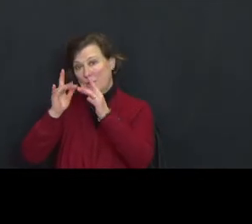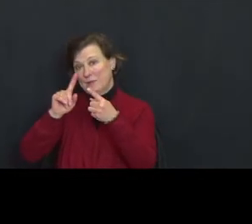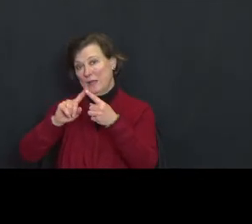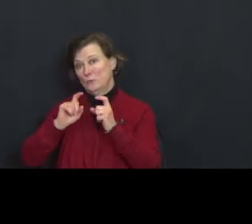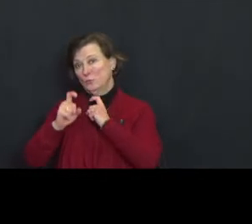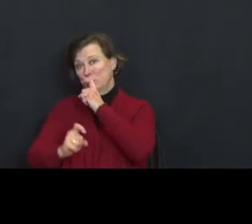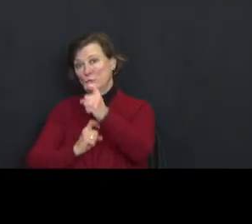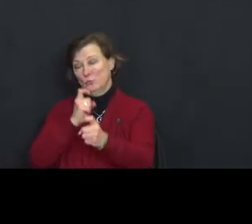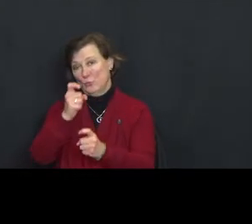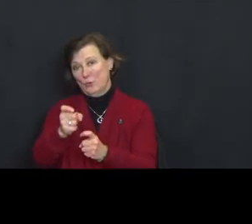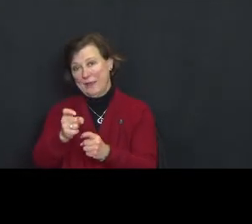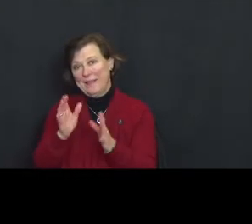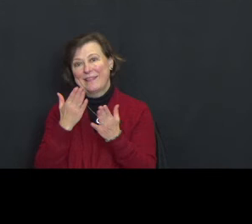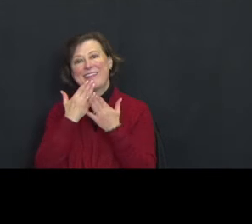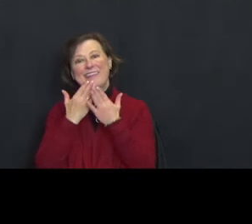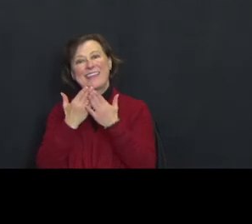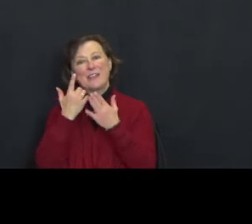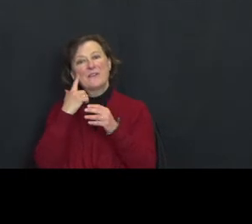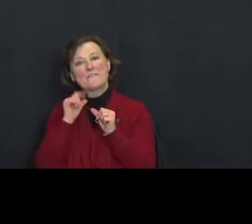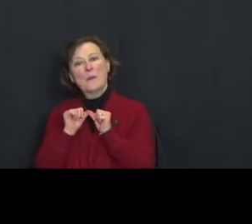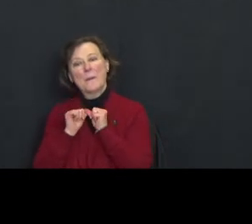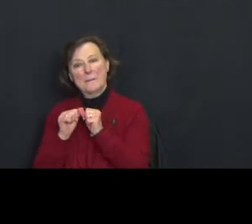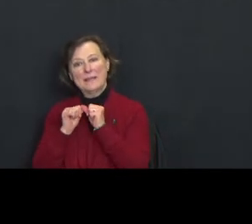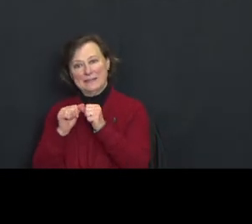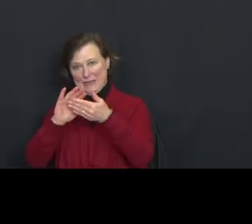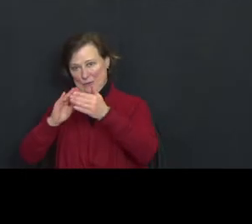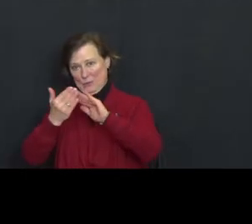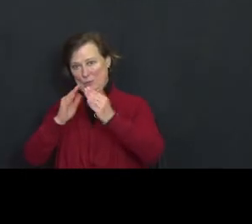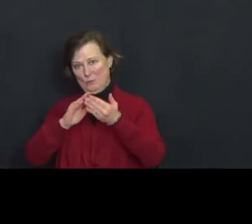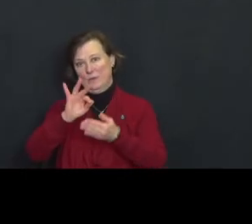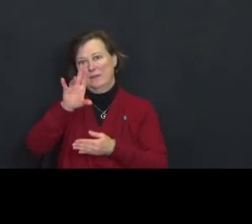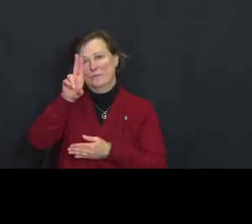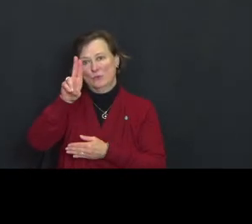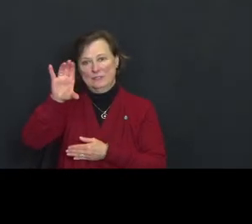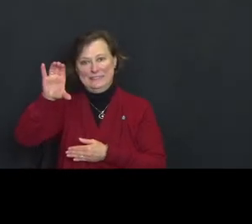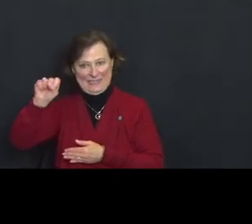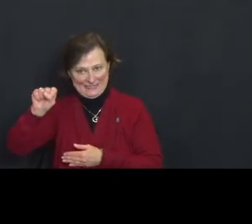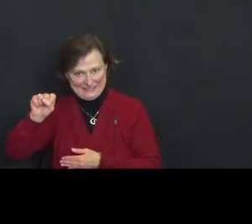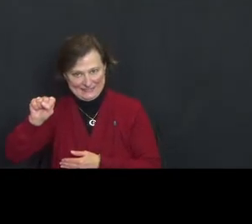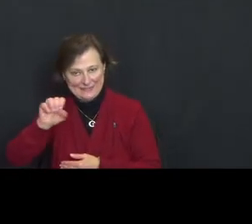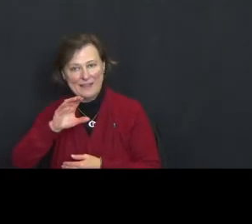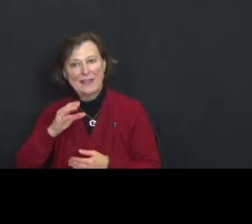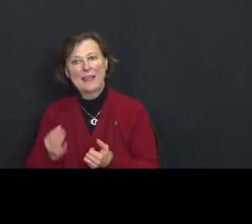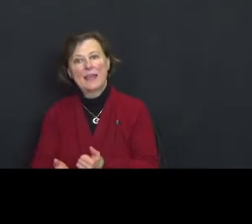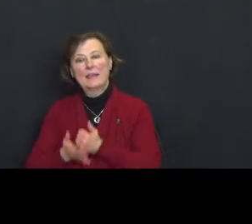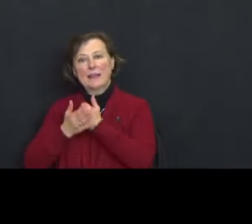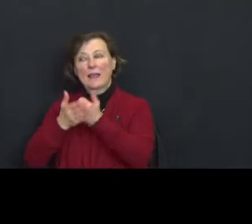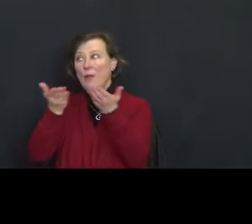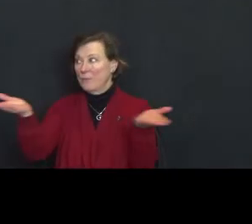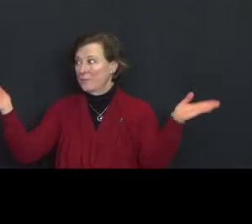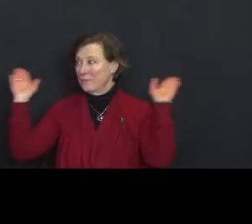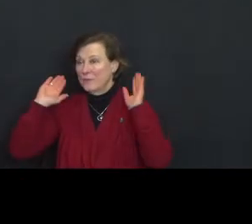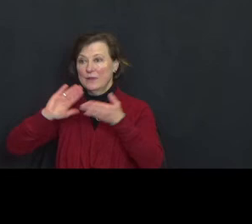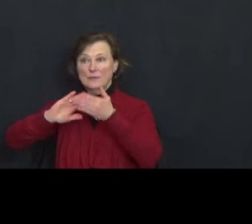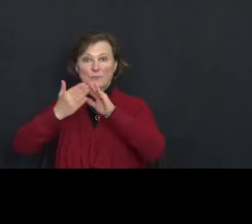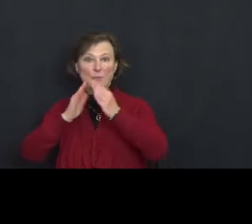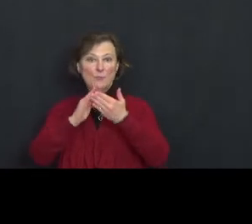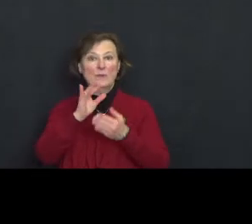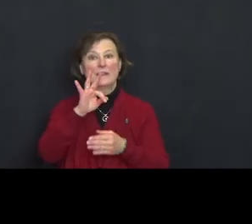Thank you for maintaining the community of UUCS and for helping the wider community of Salem.